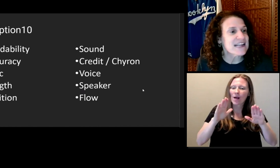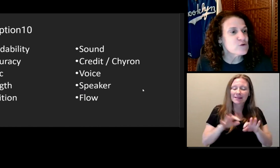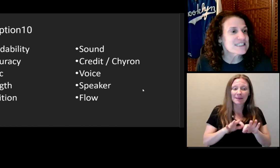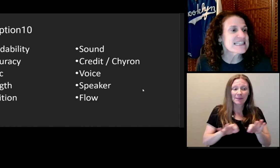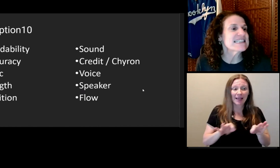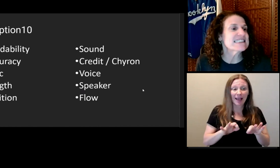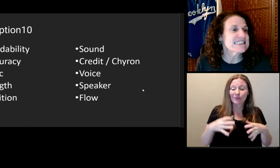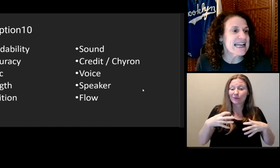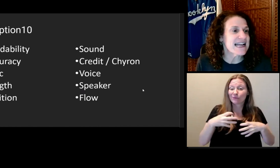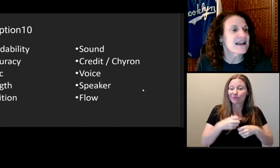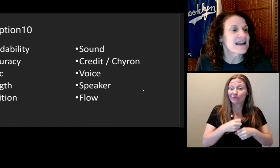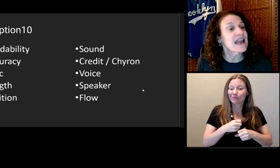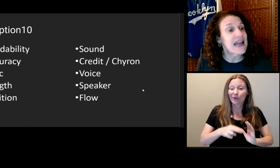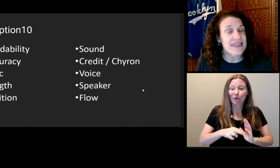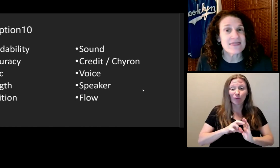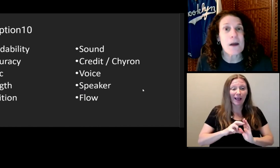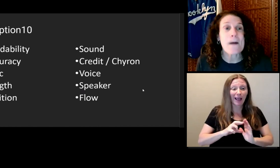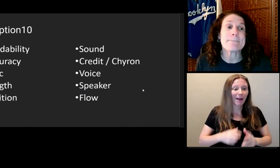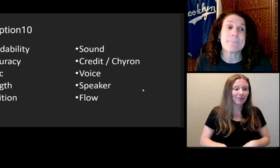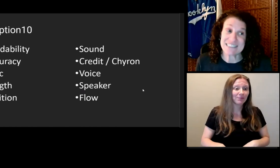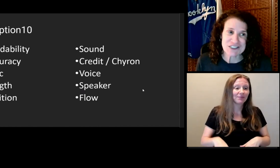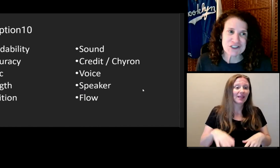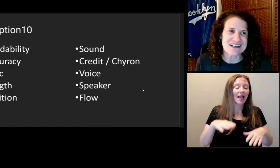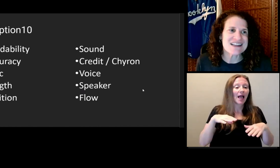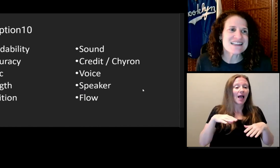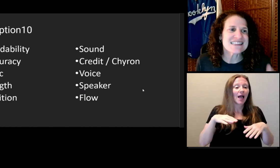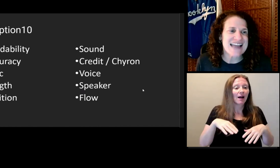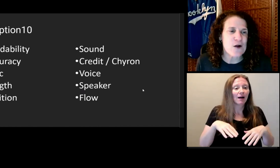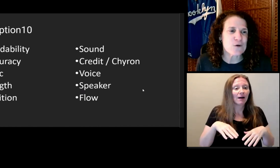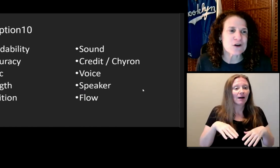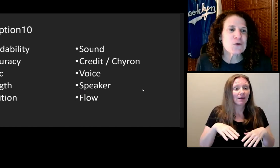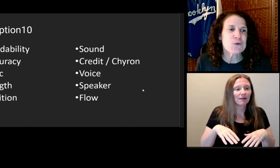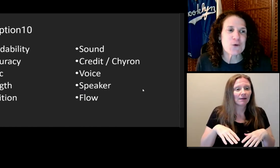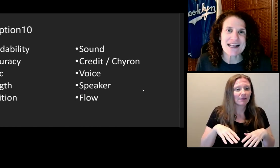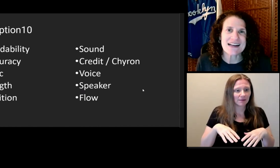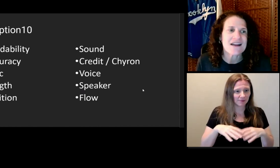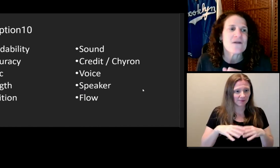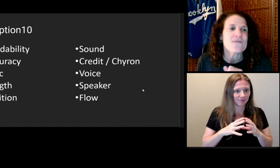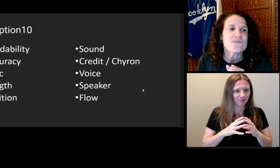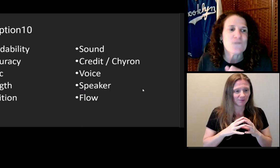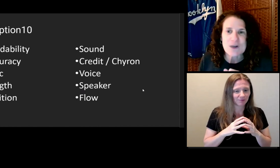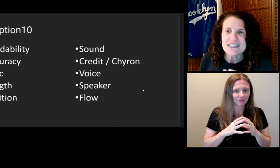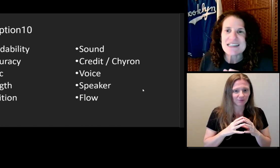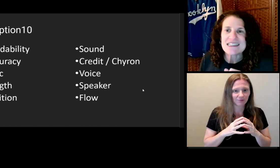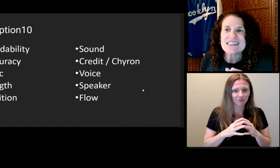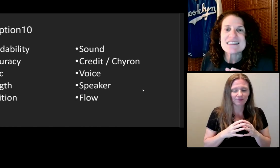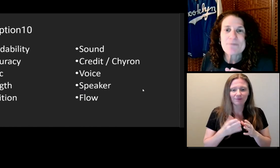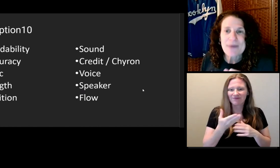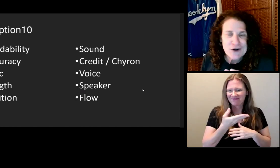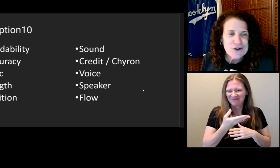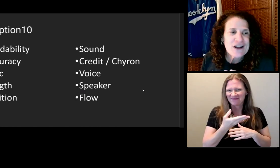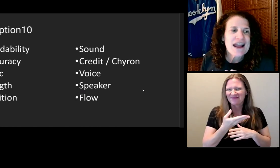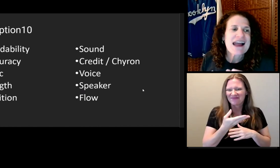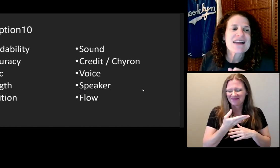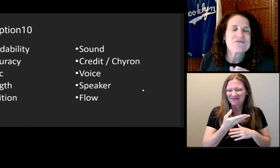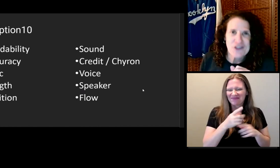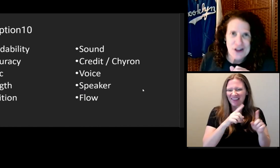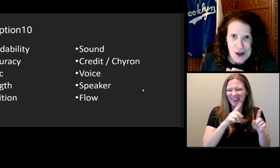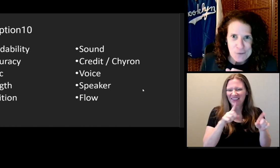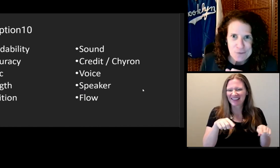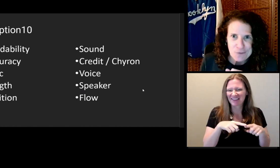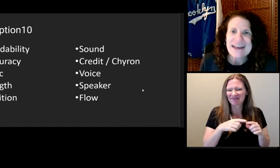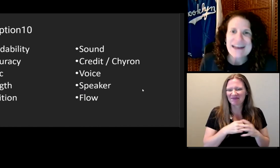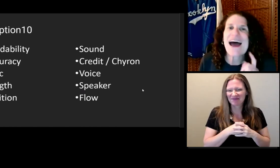Readability, accuracy, sync, length, position, sound, credit, voice, speaker, and flow.